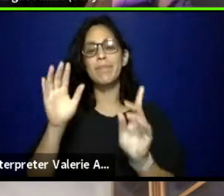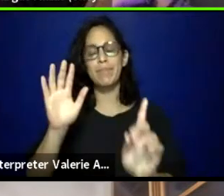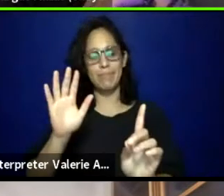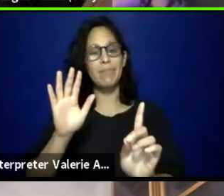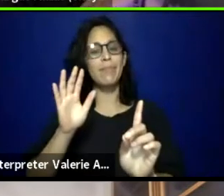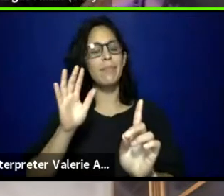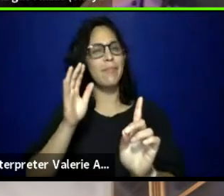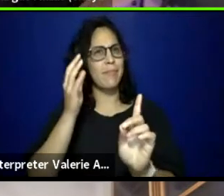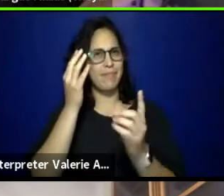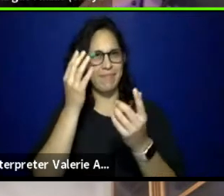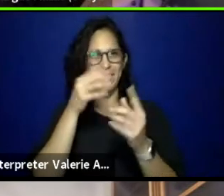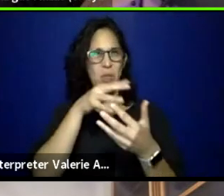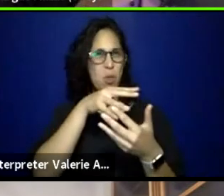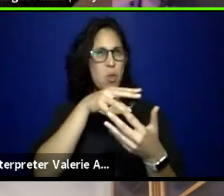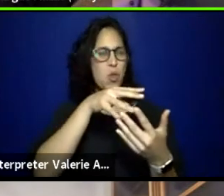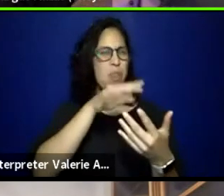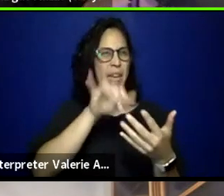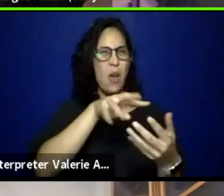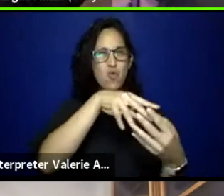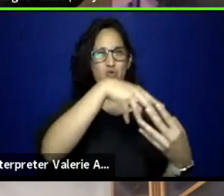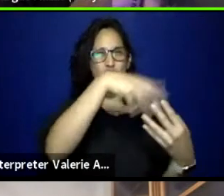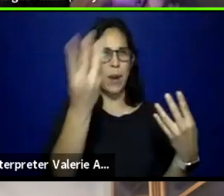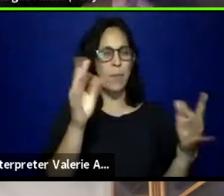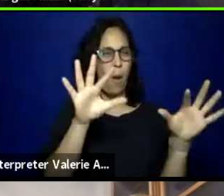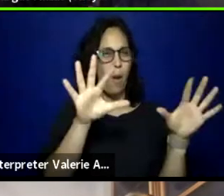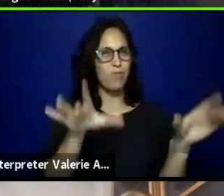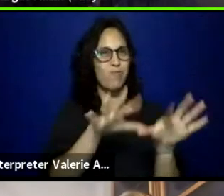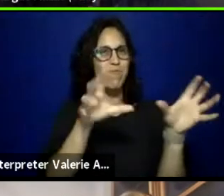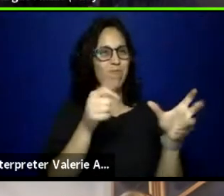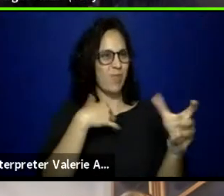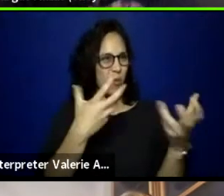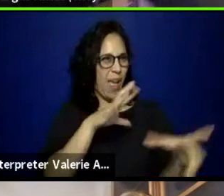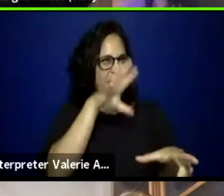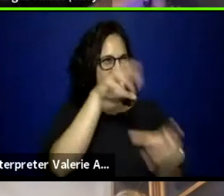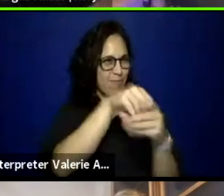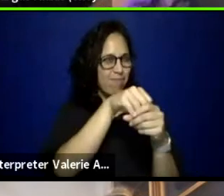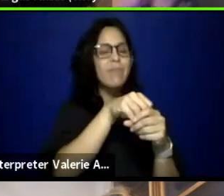it's about who aligns with my organization's mission,